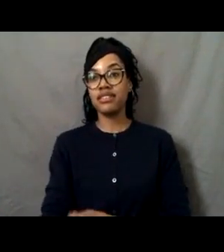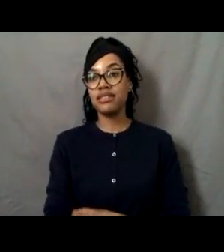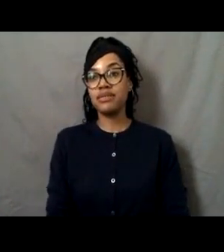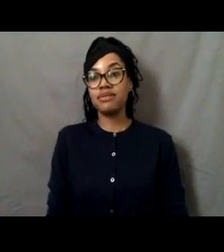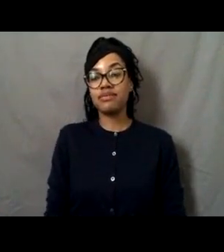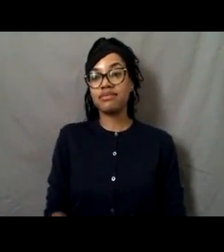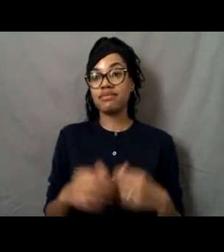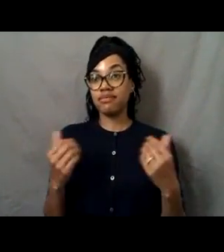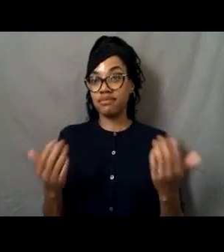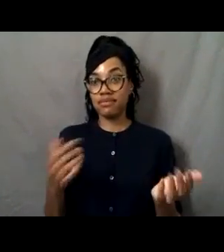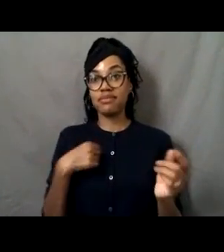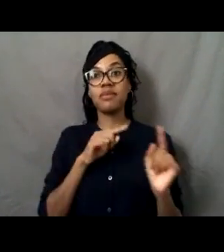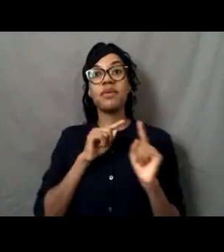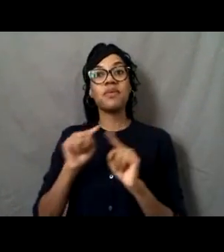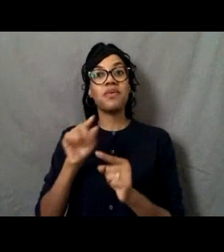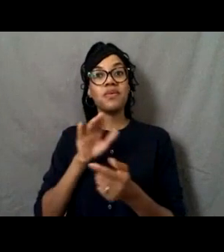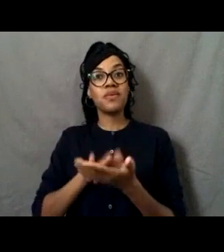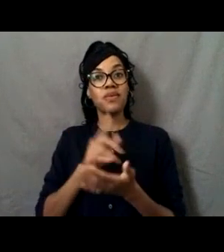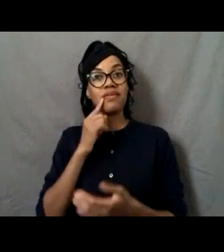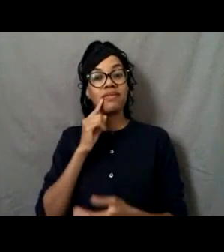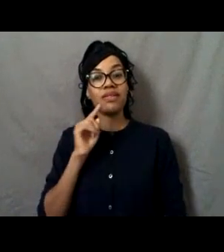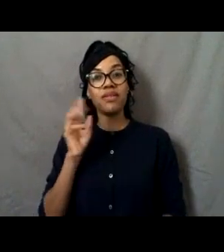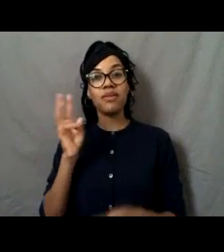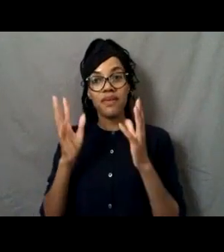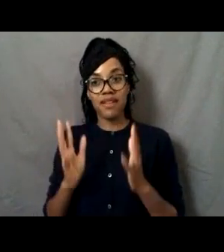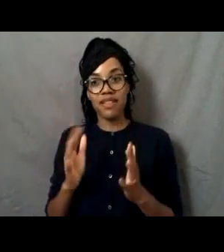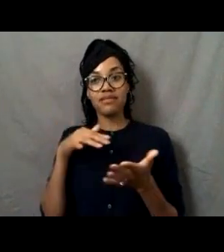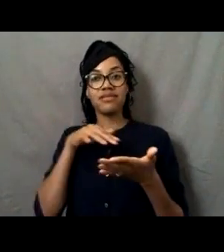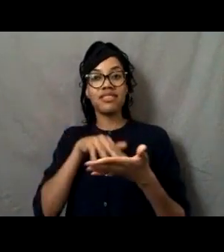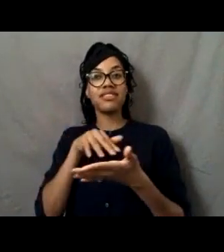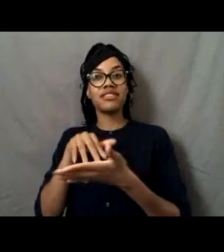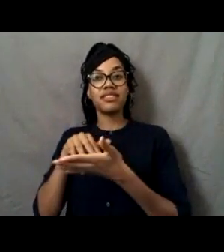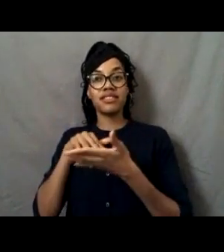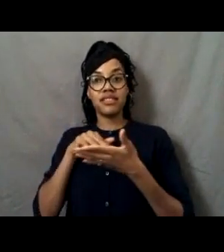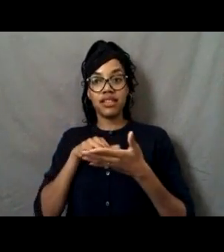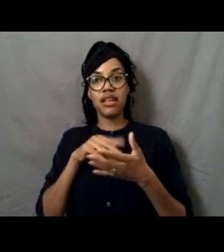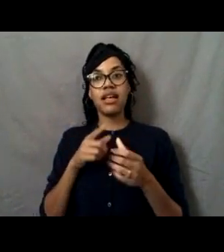and I was about a couple months away from graduating